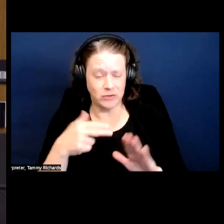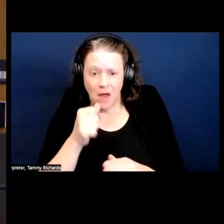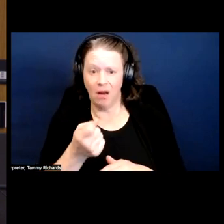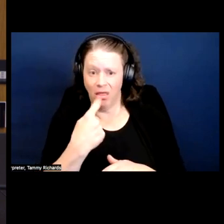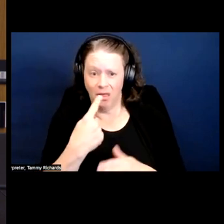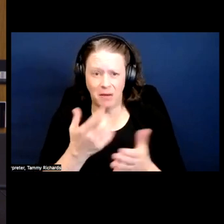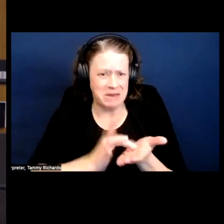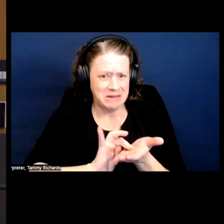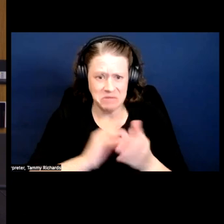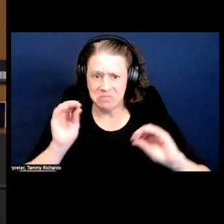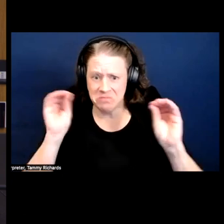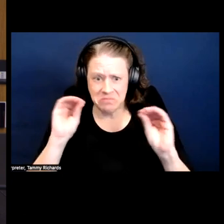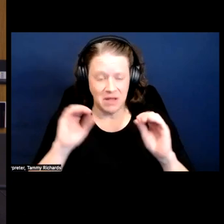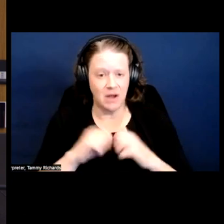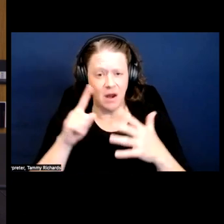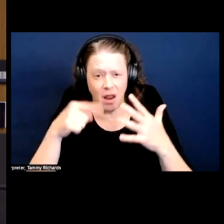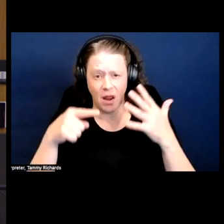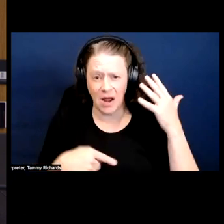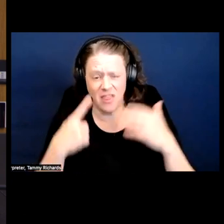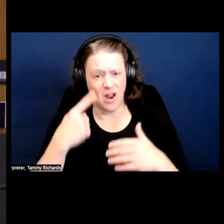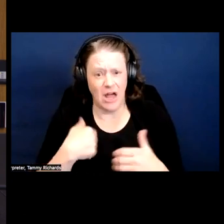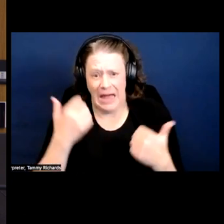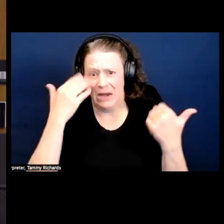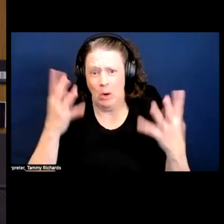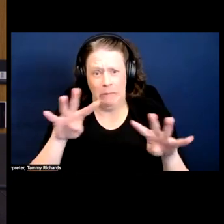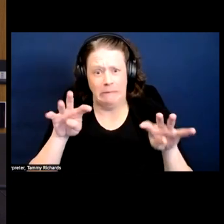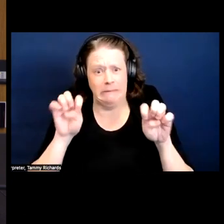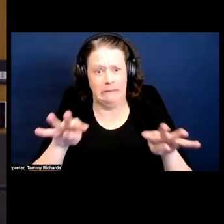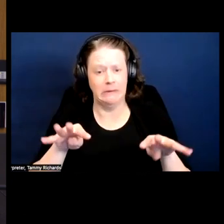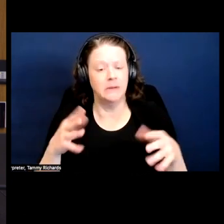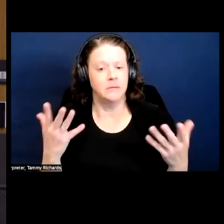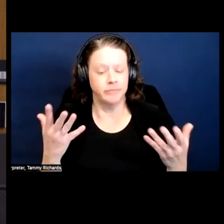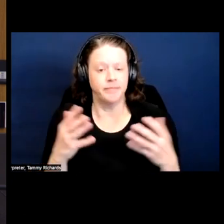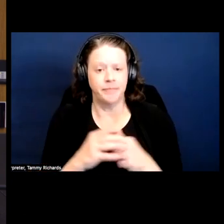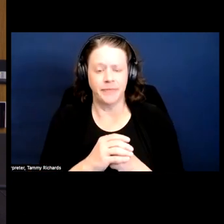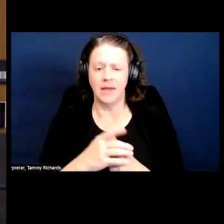on medication and all these other things that I used to say "I don't know yet."